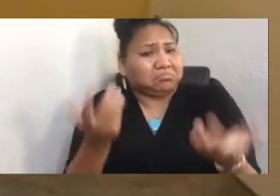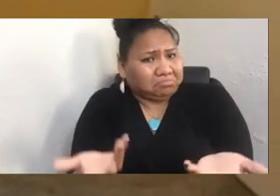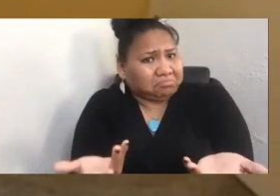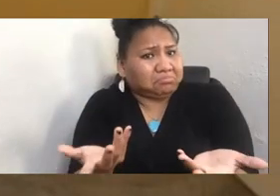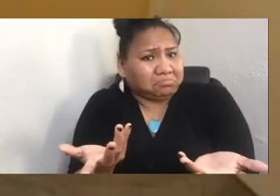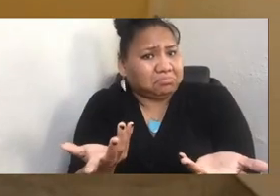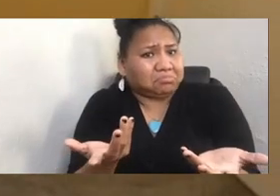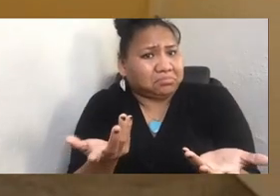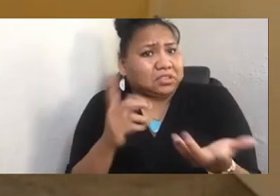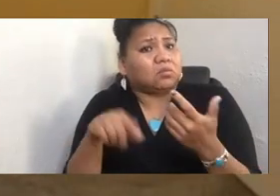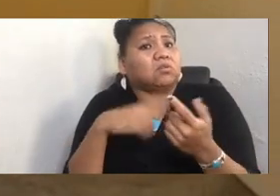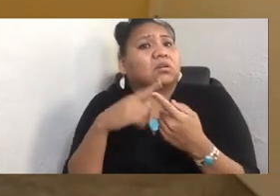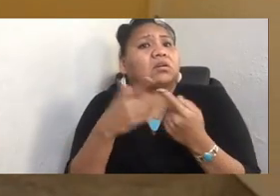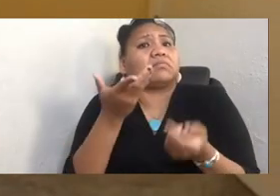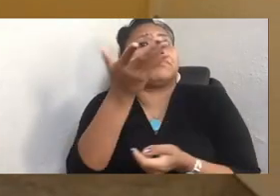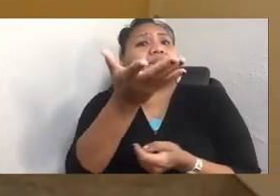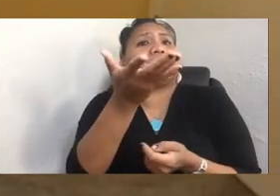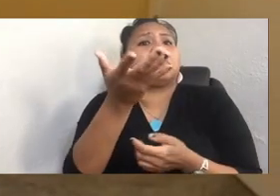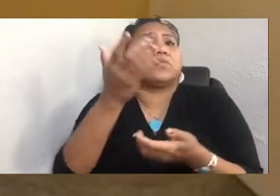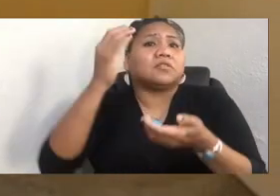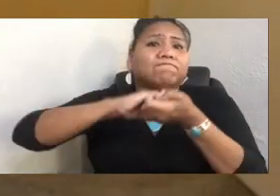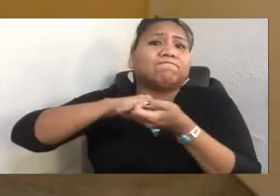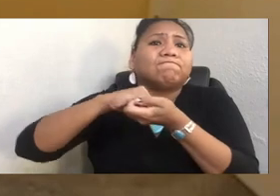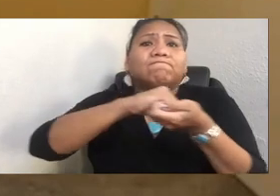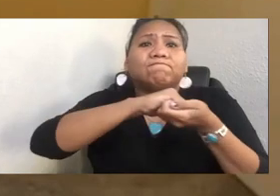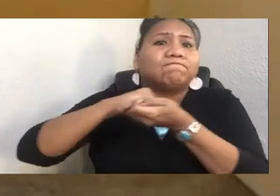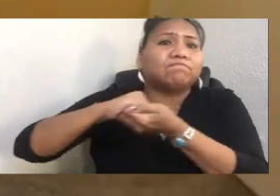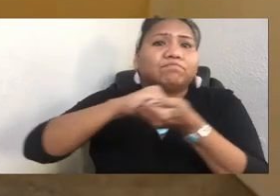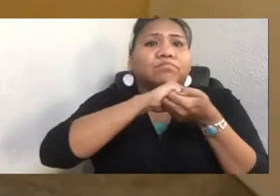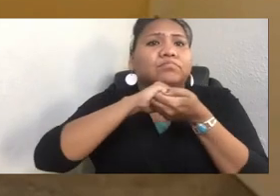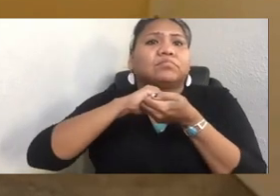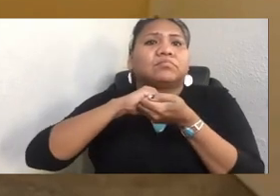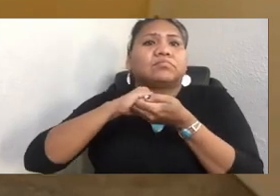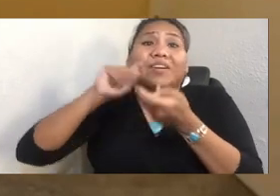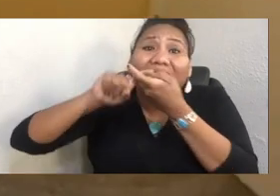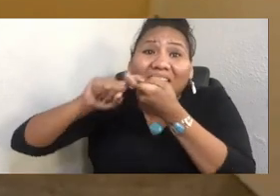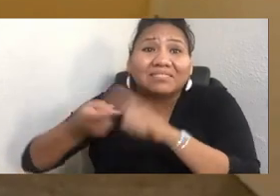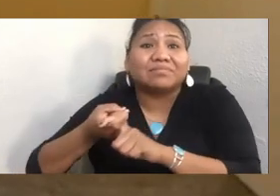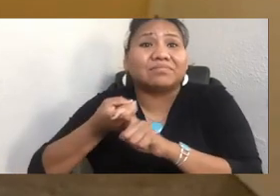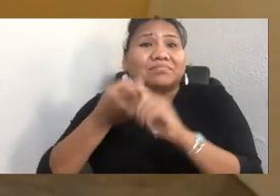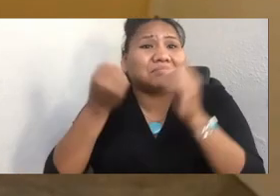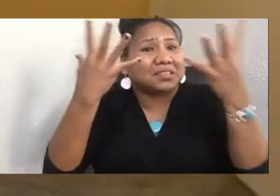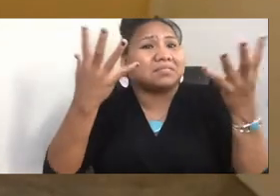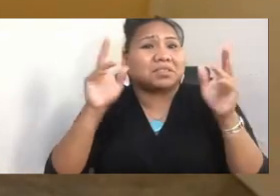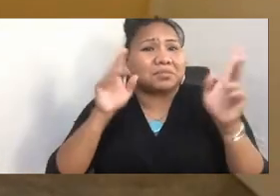develop relationships, make friends, how many of those people are willing to come and help.